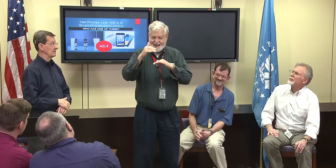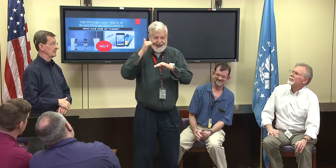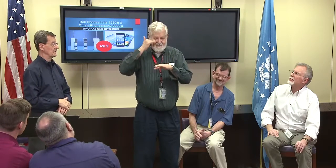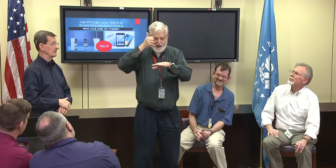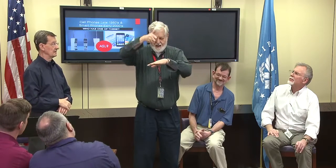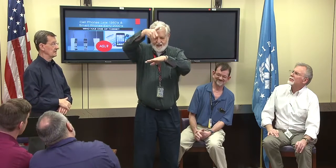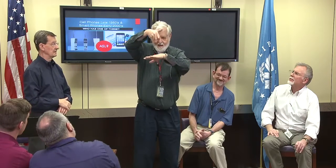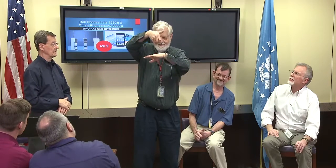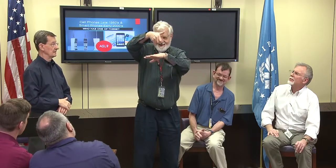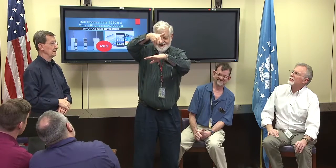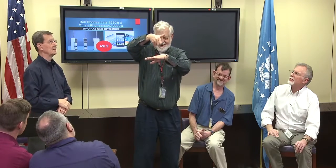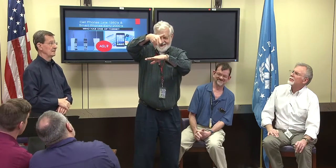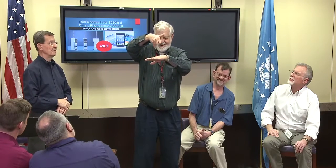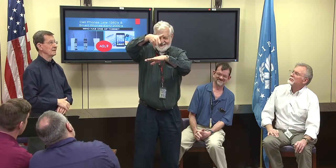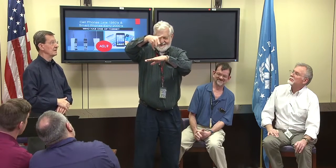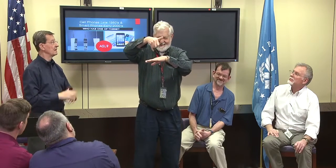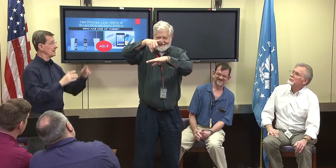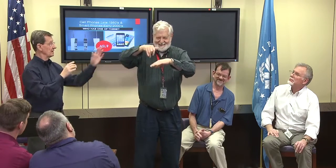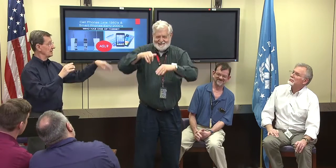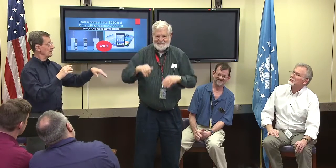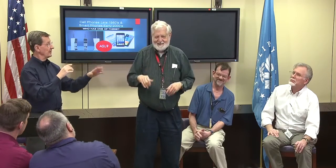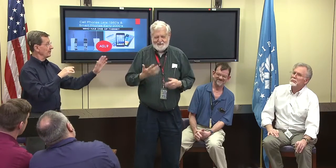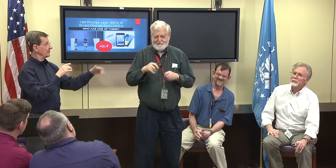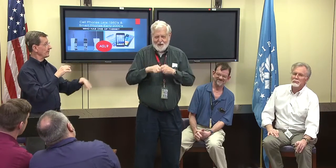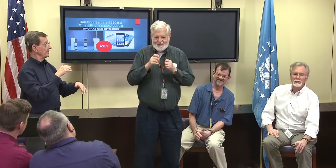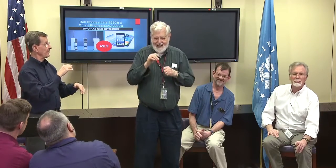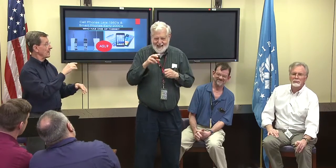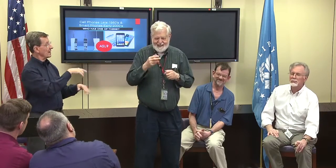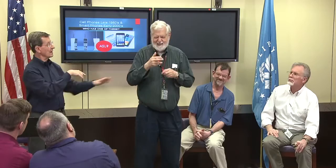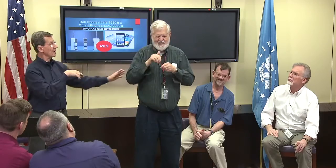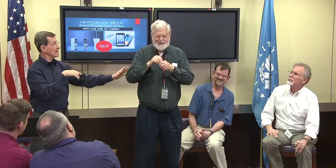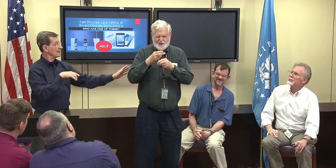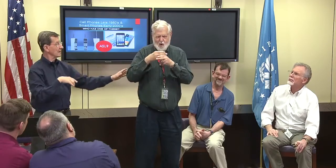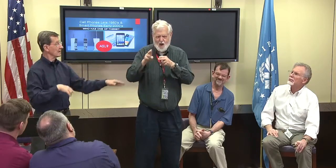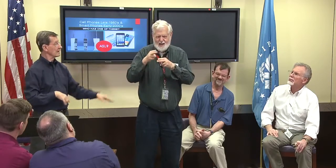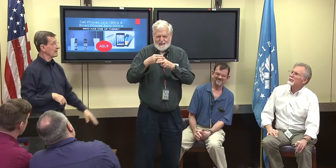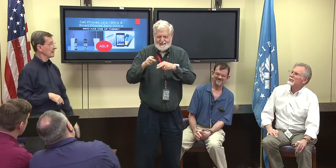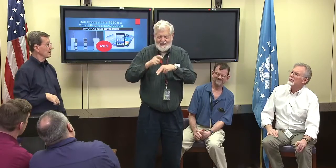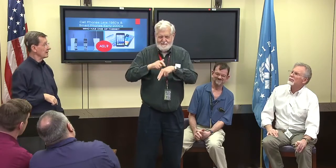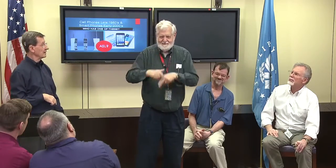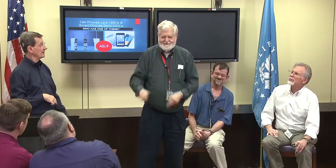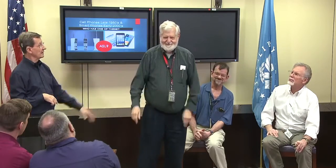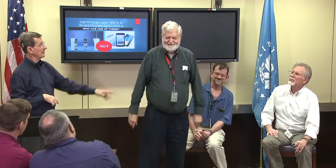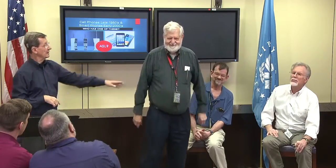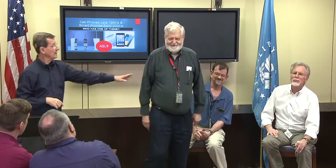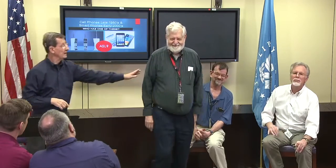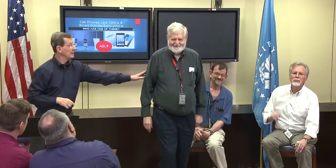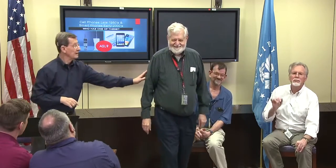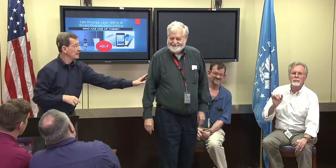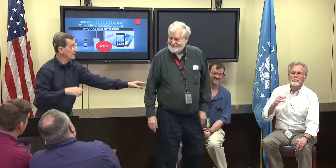it wasn't like a telephone with screen but it didn't really last,